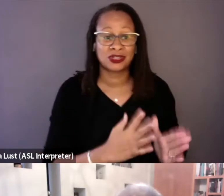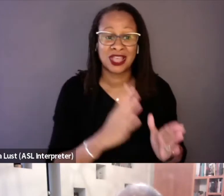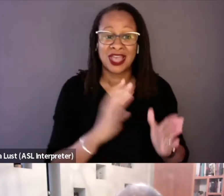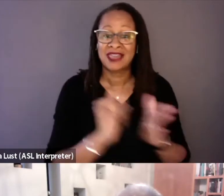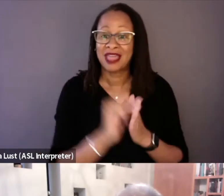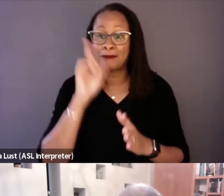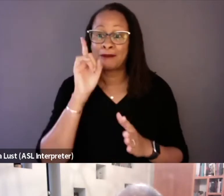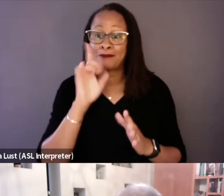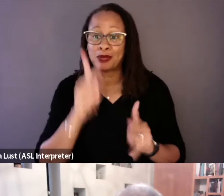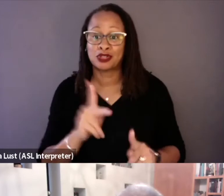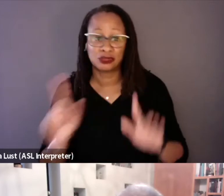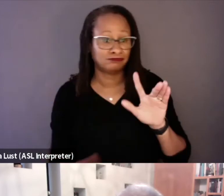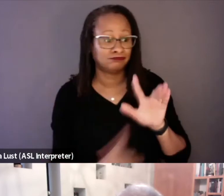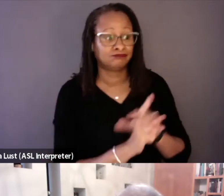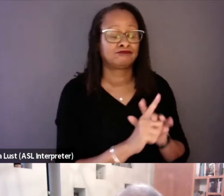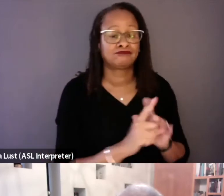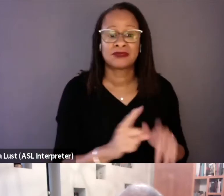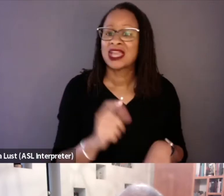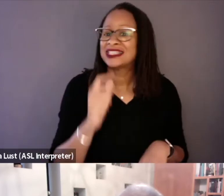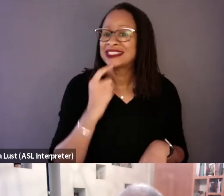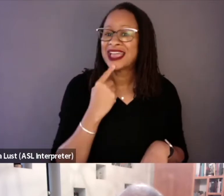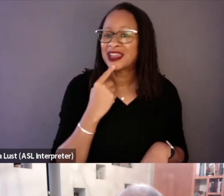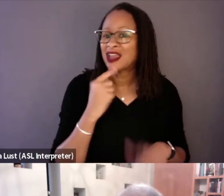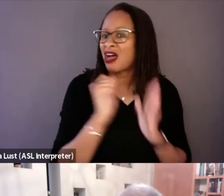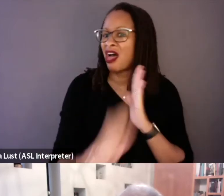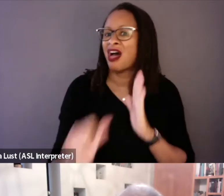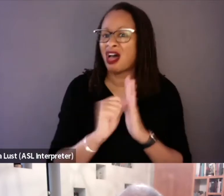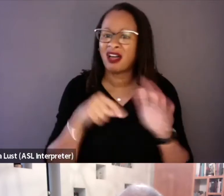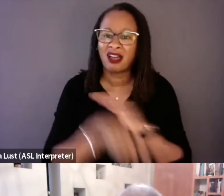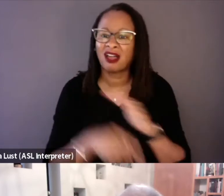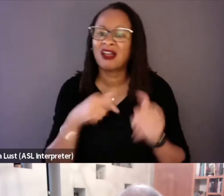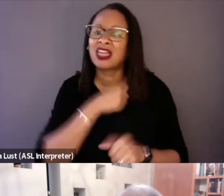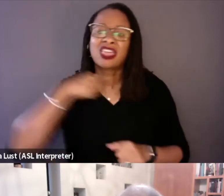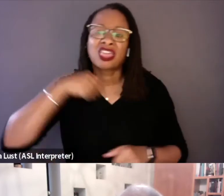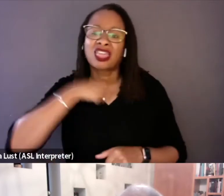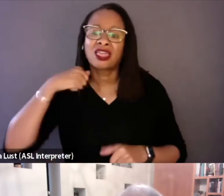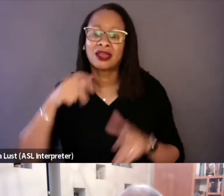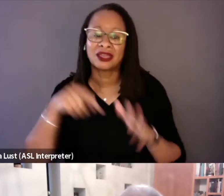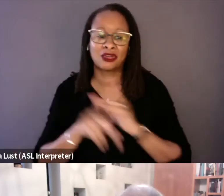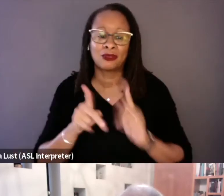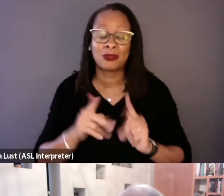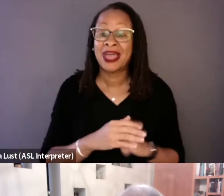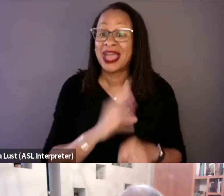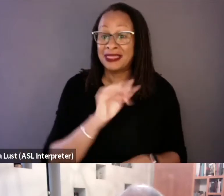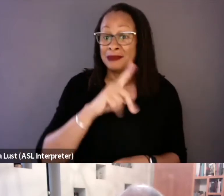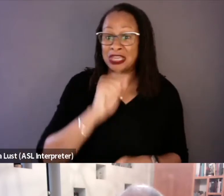the prisoners slashed all these throats and killed all these people. And the media just ran with that story and reported it.